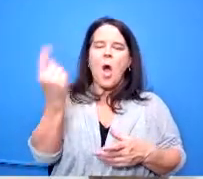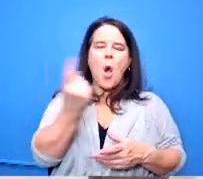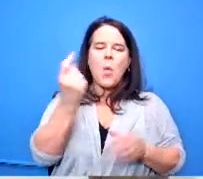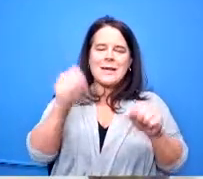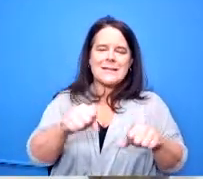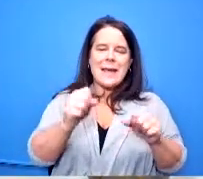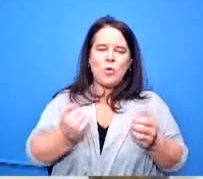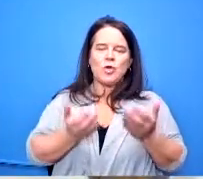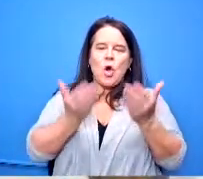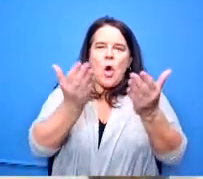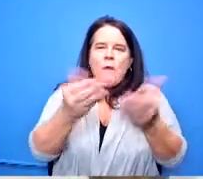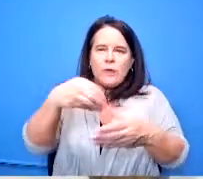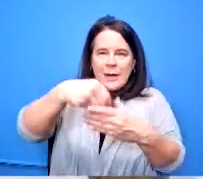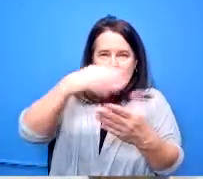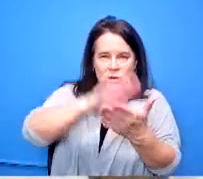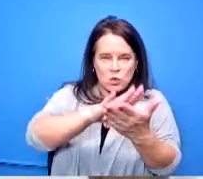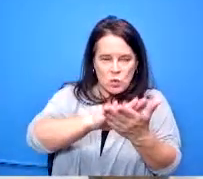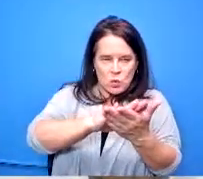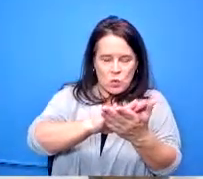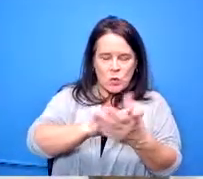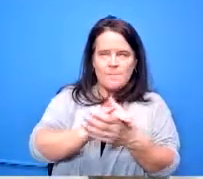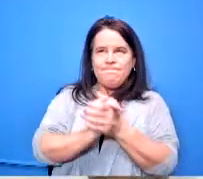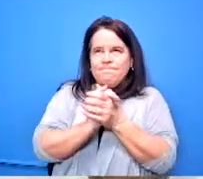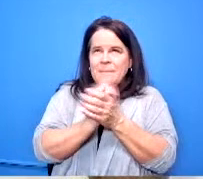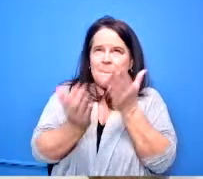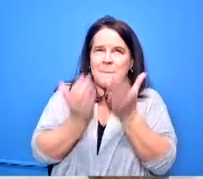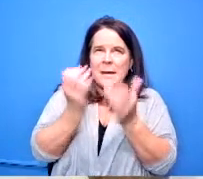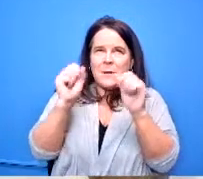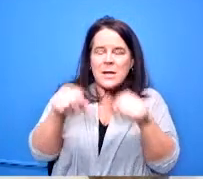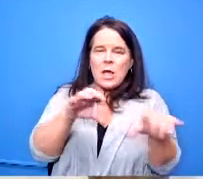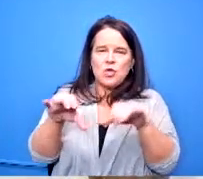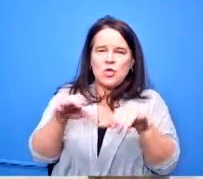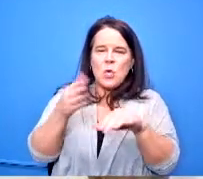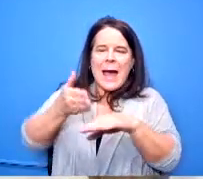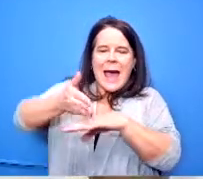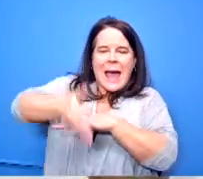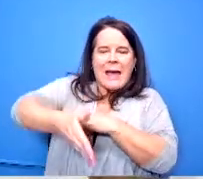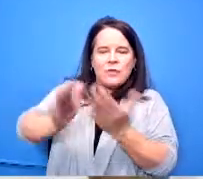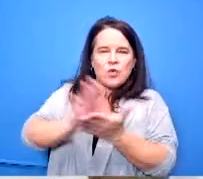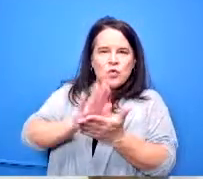we could then make it something that could be an after school program a club something there